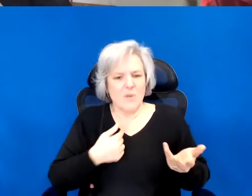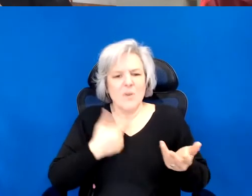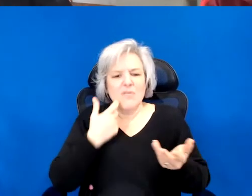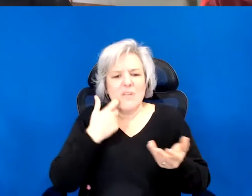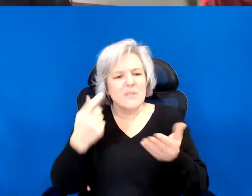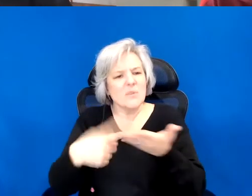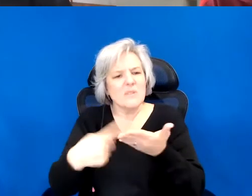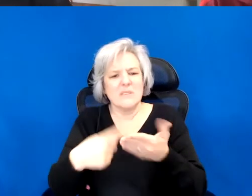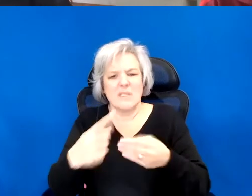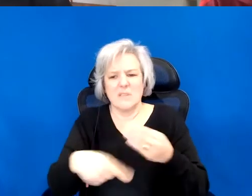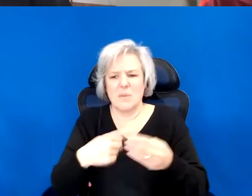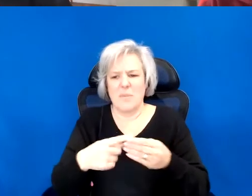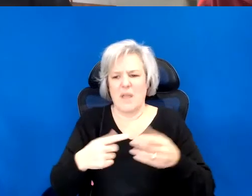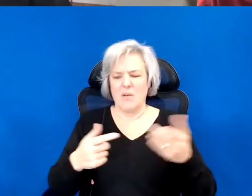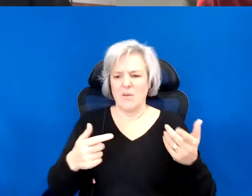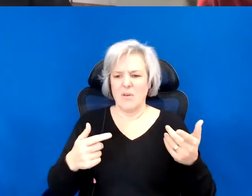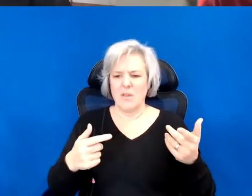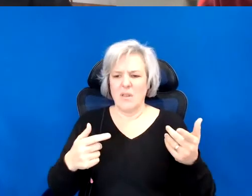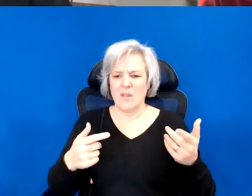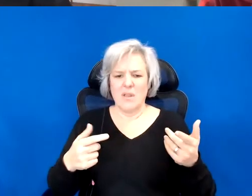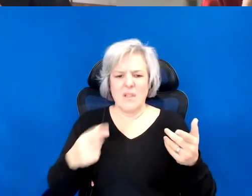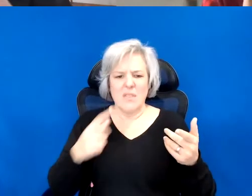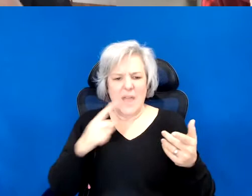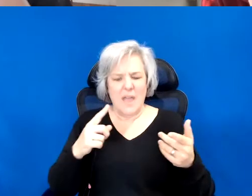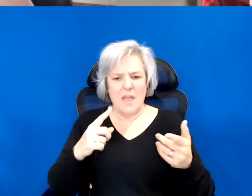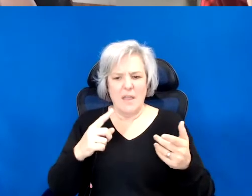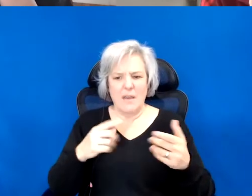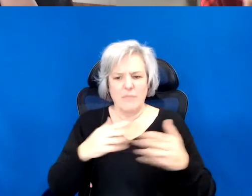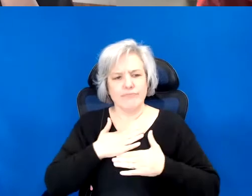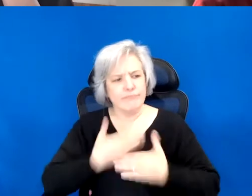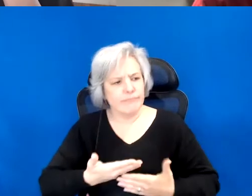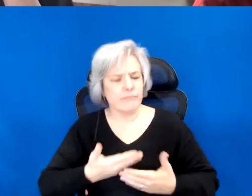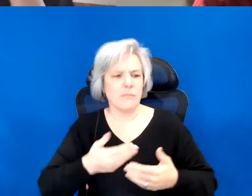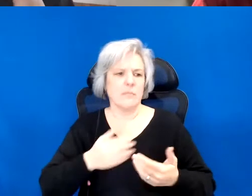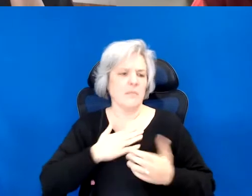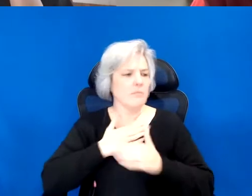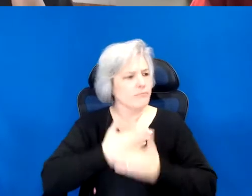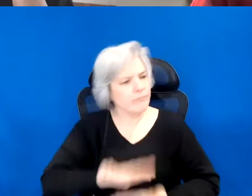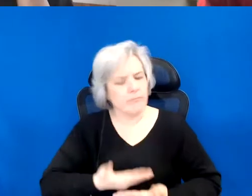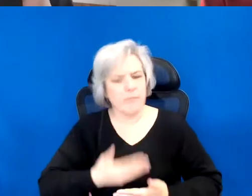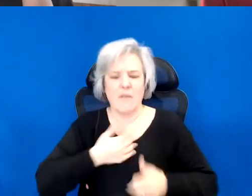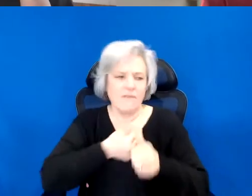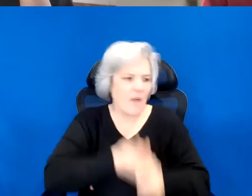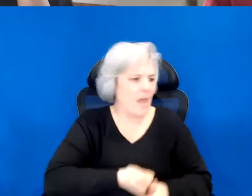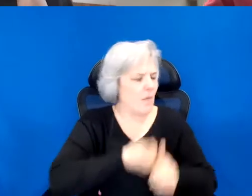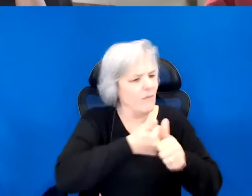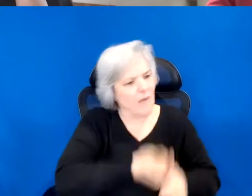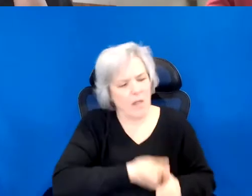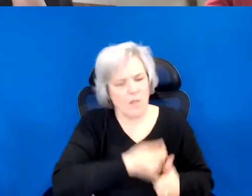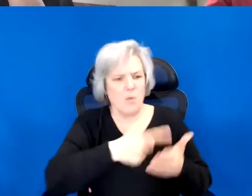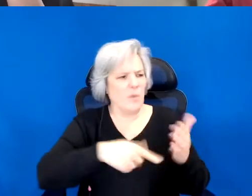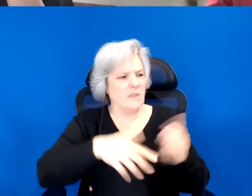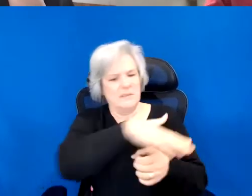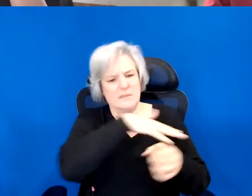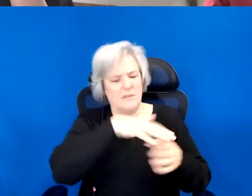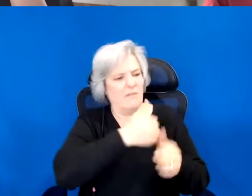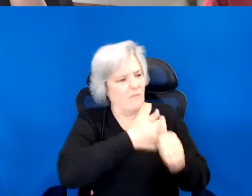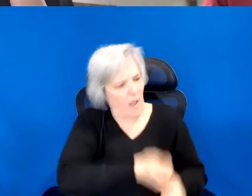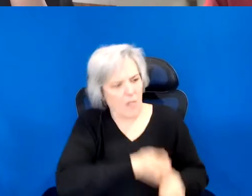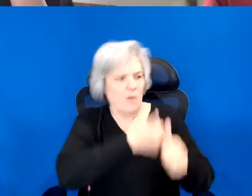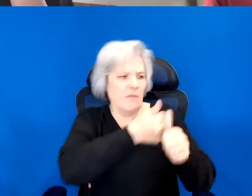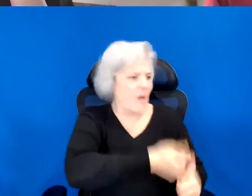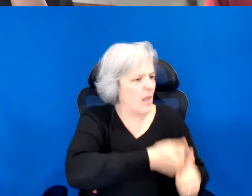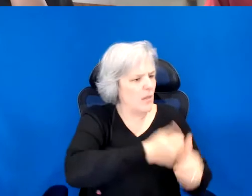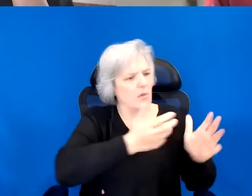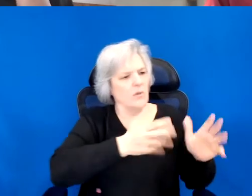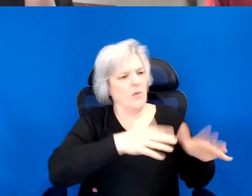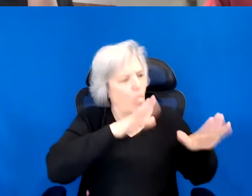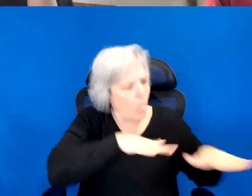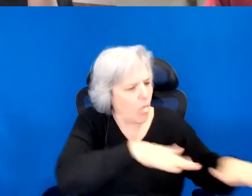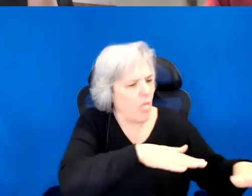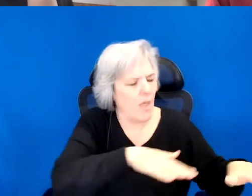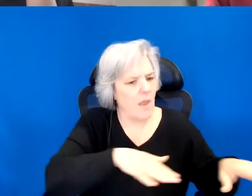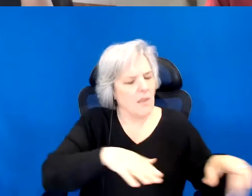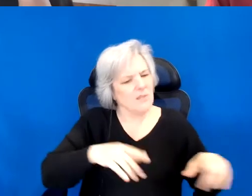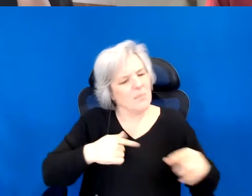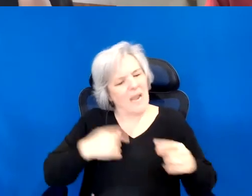the abode, but the act of a biting.